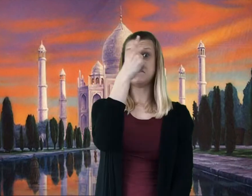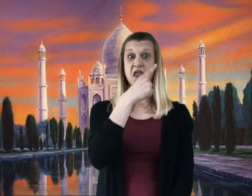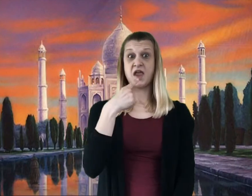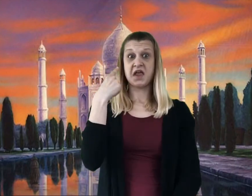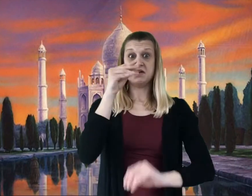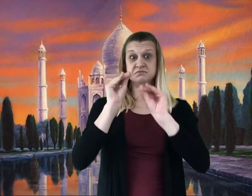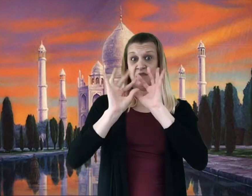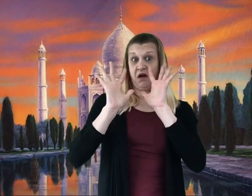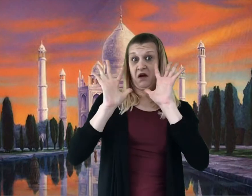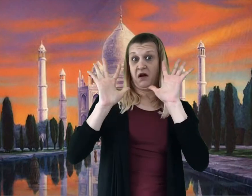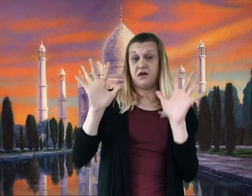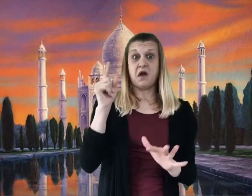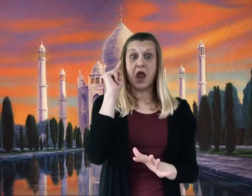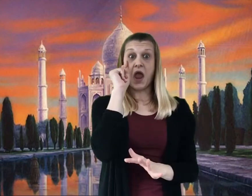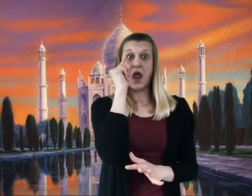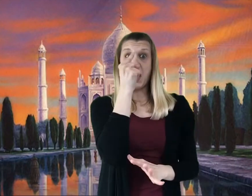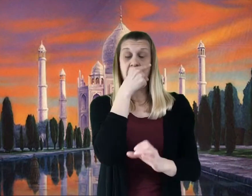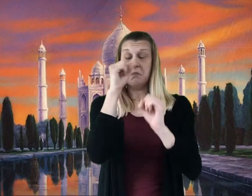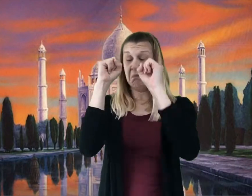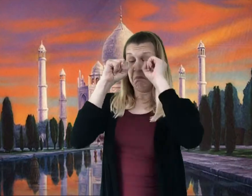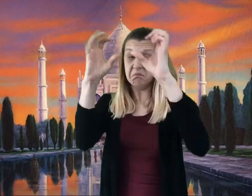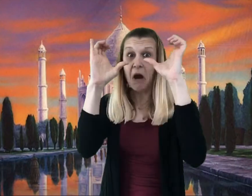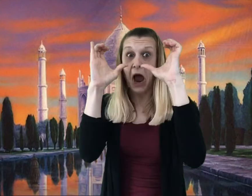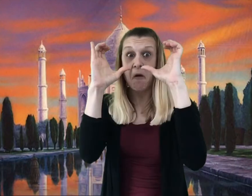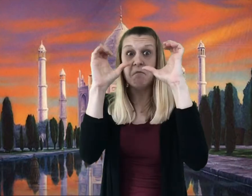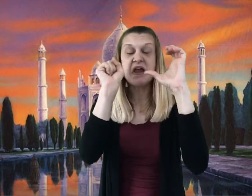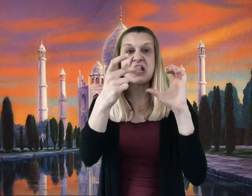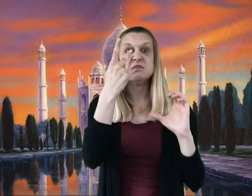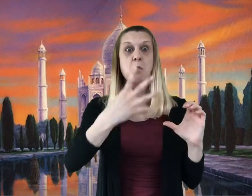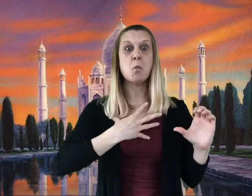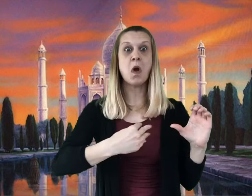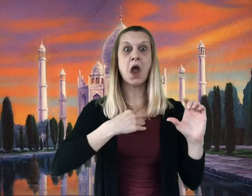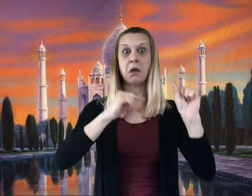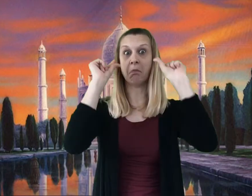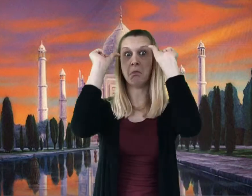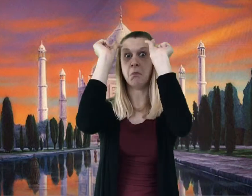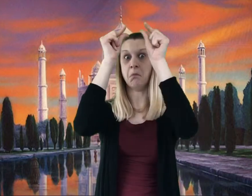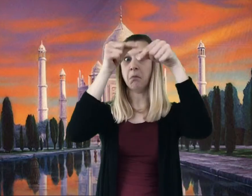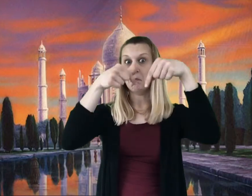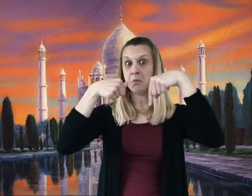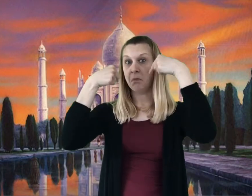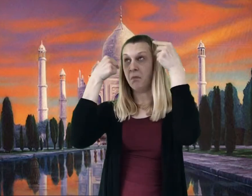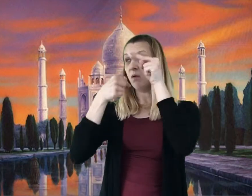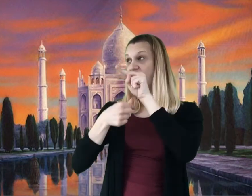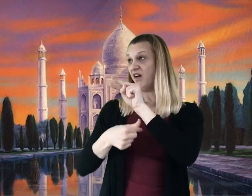Charlie’s face was bright, and his eyes were stretched so wide you could see the whites all around.